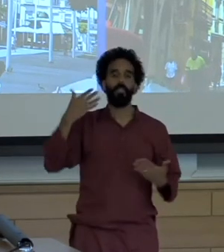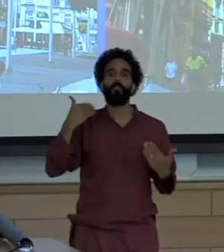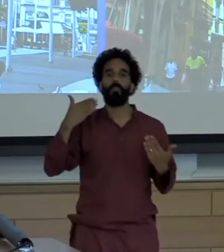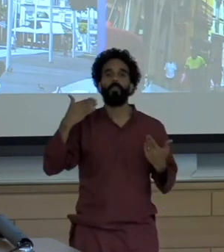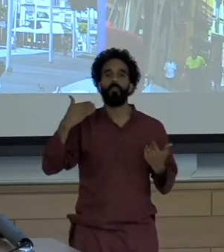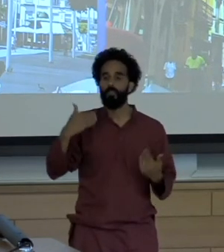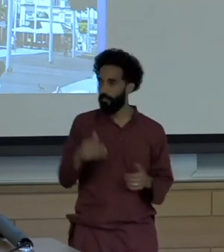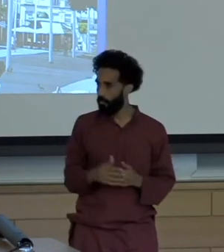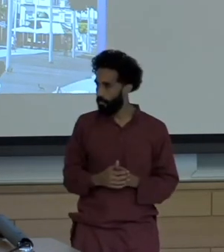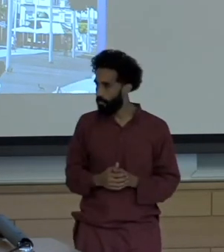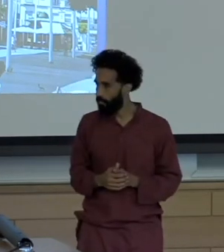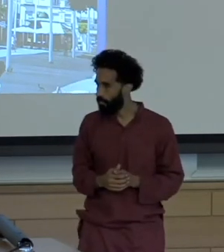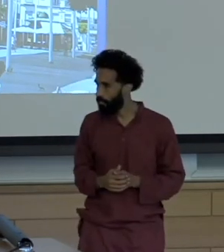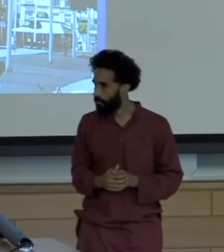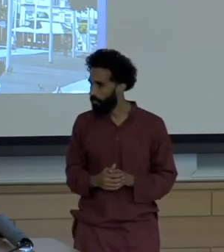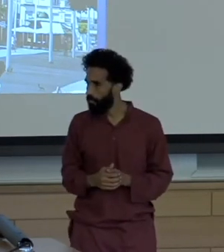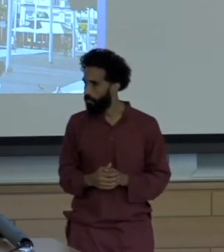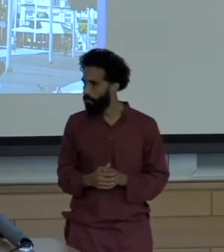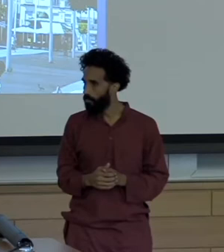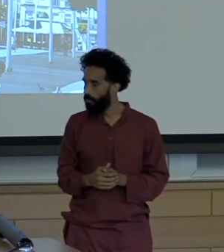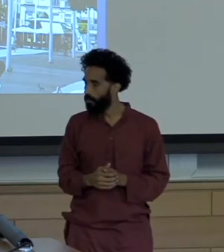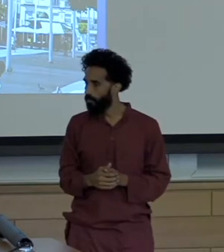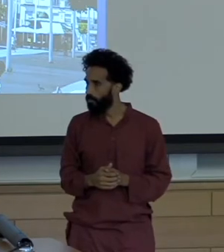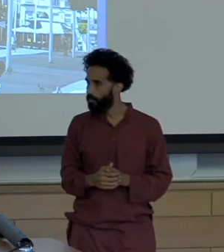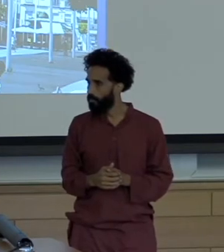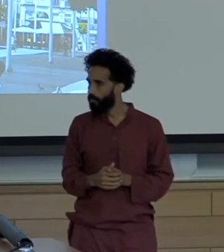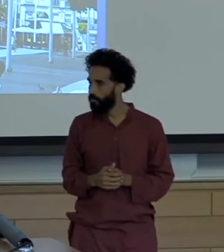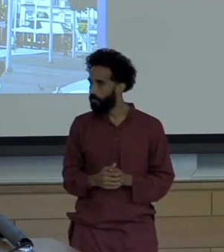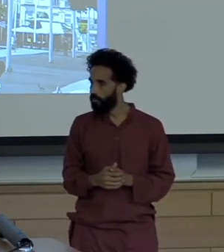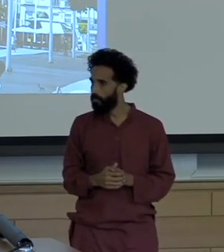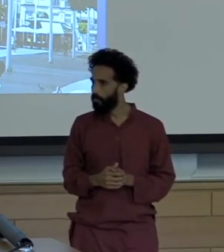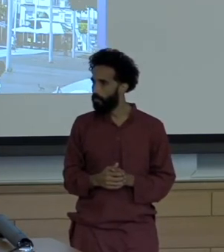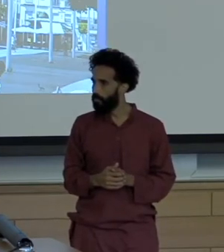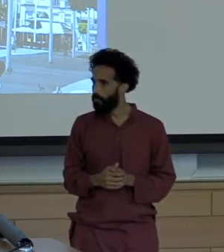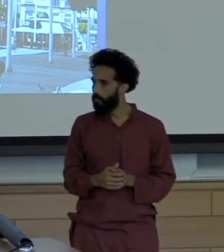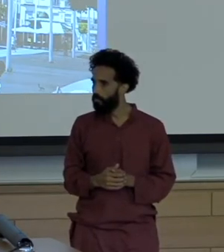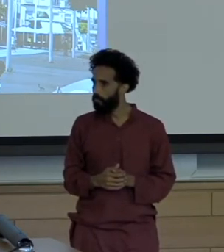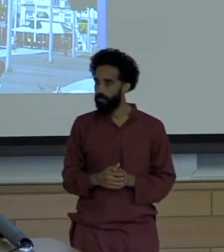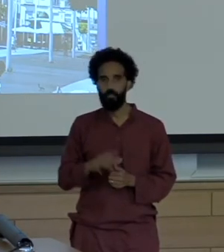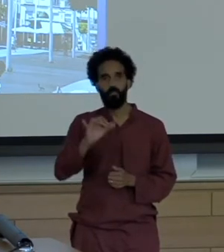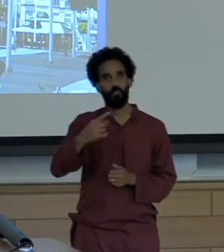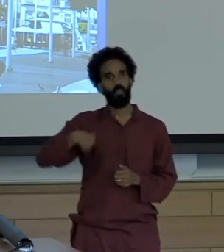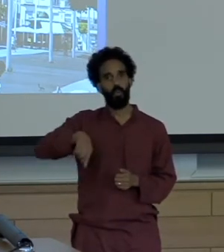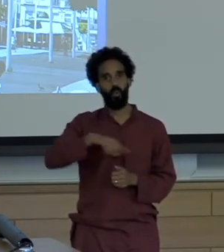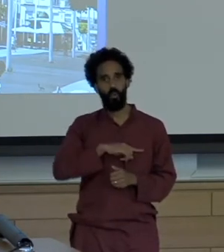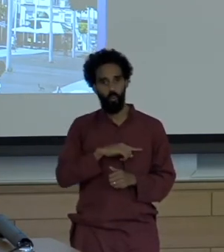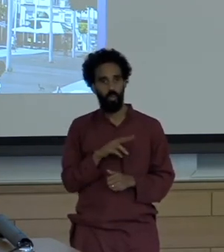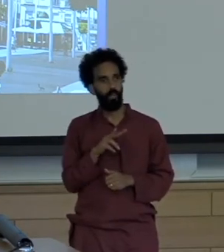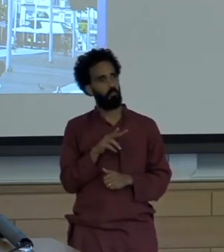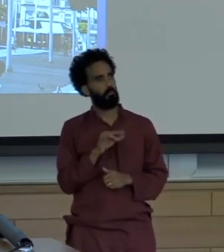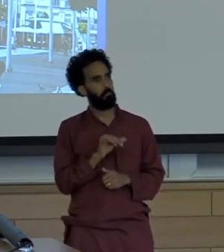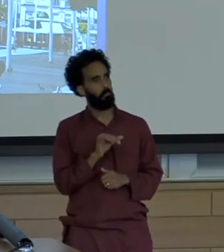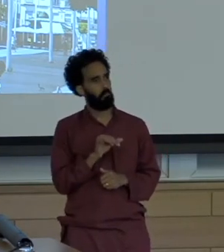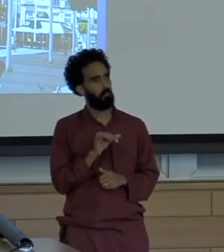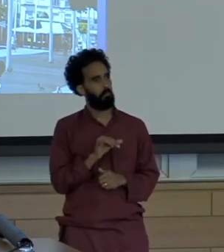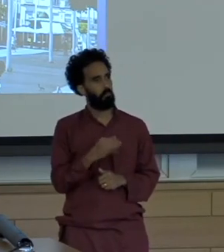But this also took us in This trip to the alcazar palace